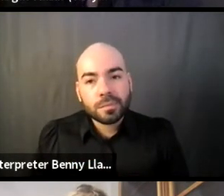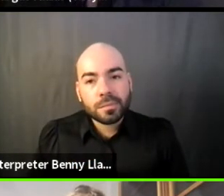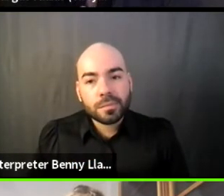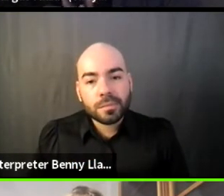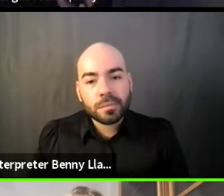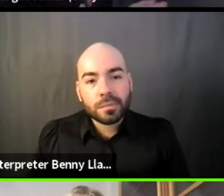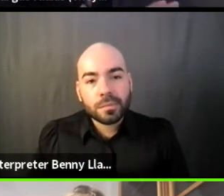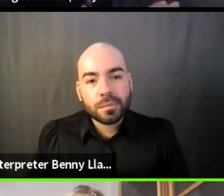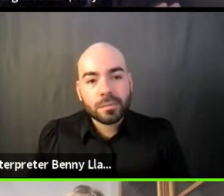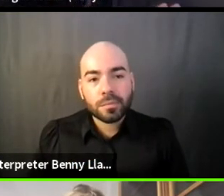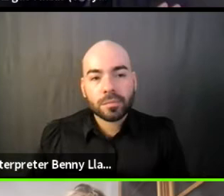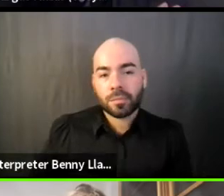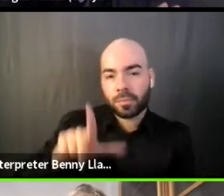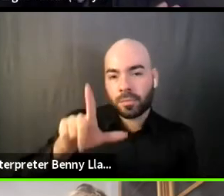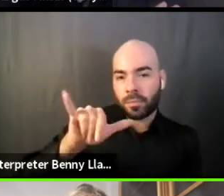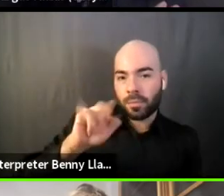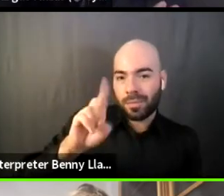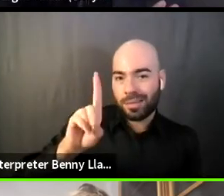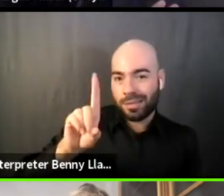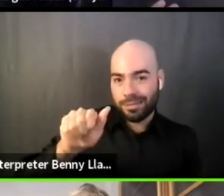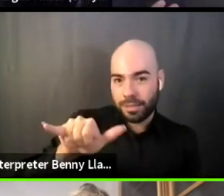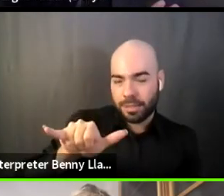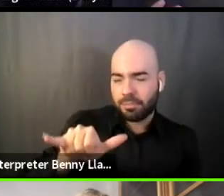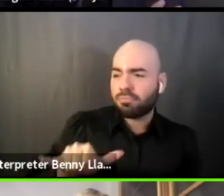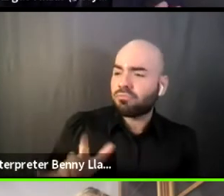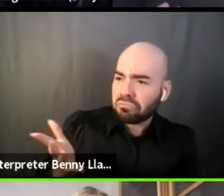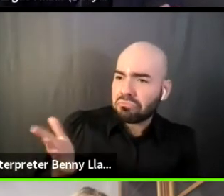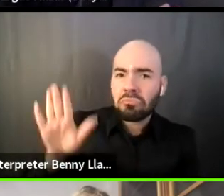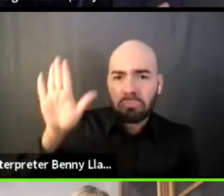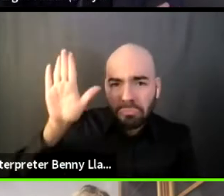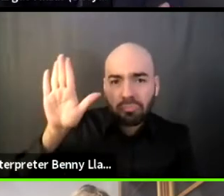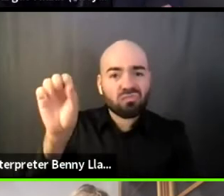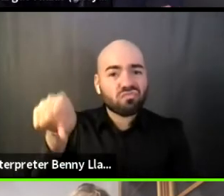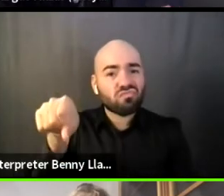Yeah, I mean, I think I struggle with this,